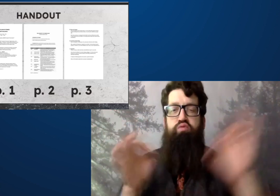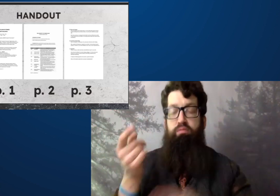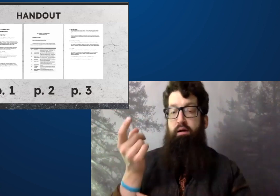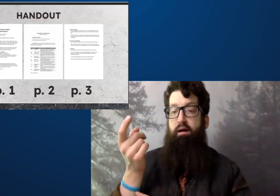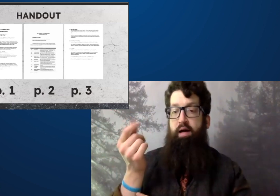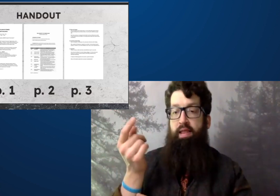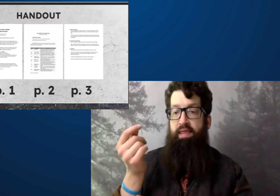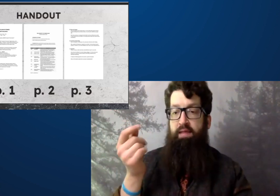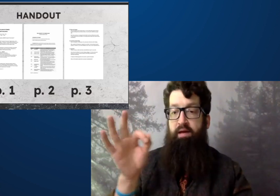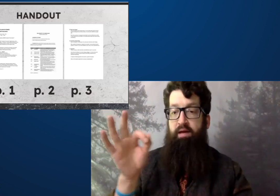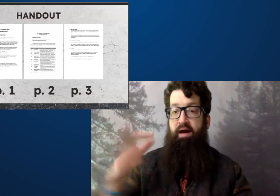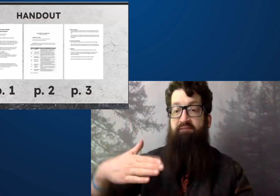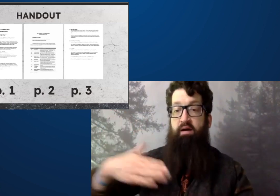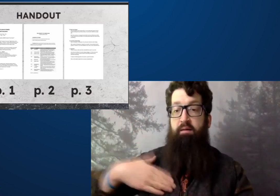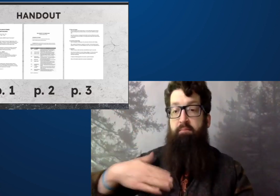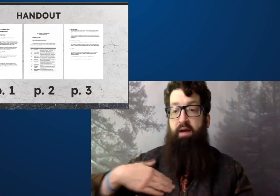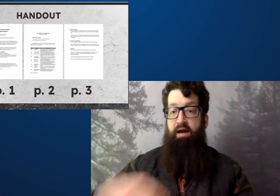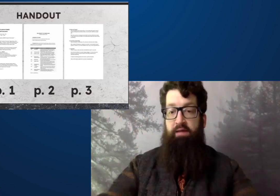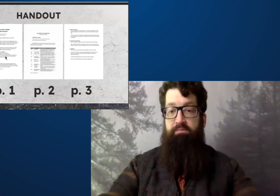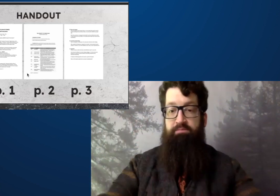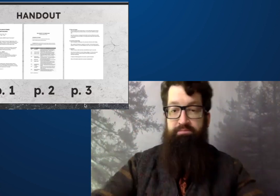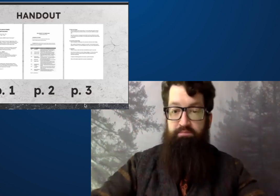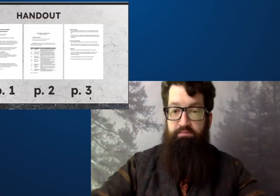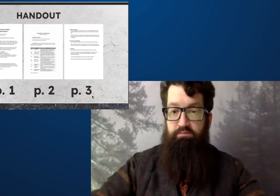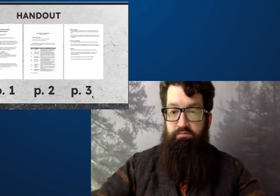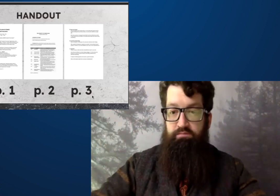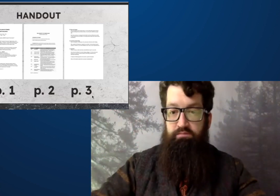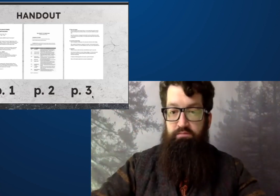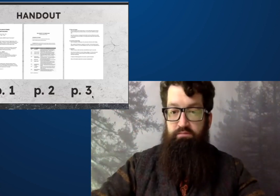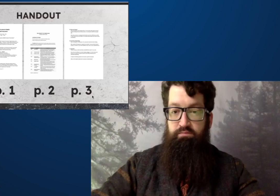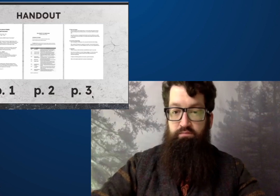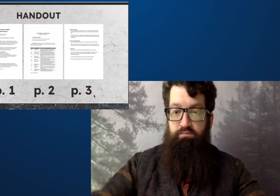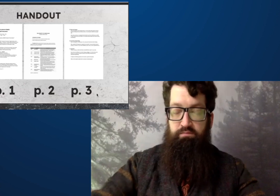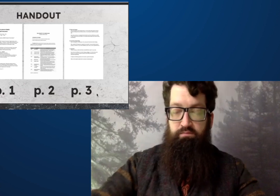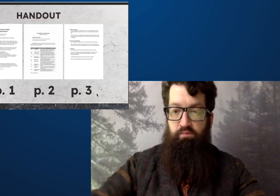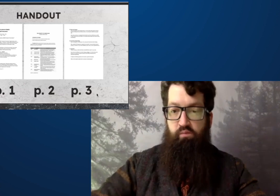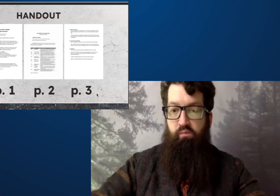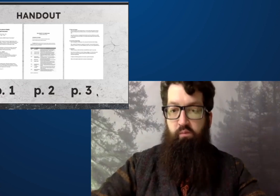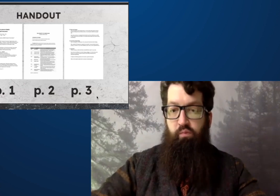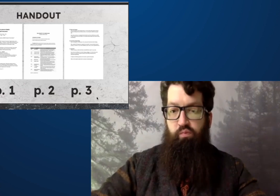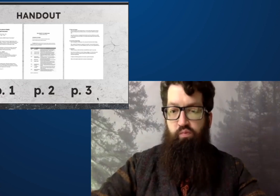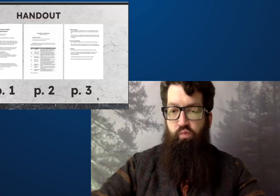Page one is basically instructions of mine.